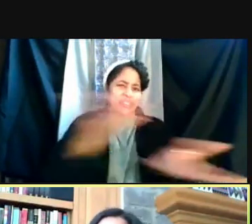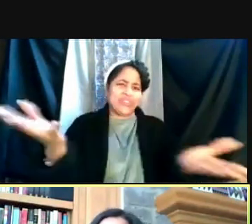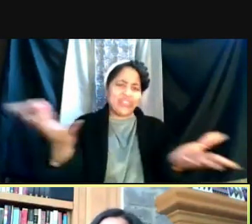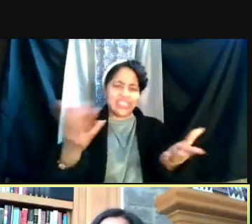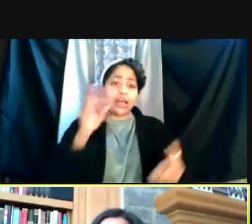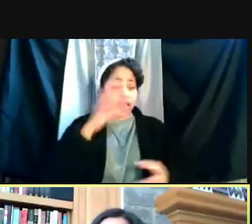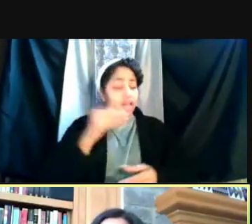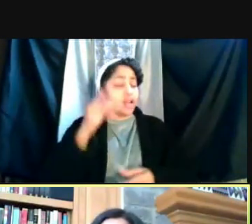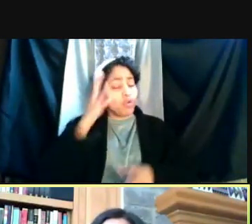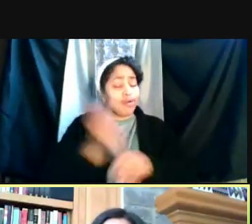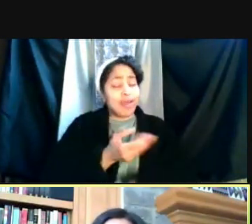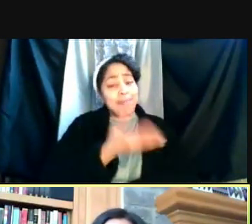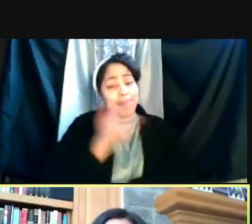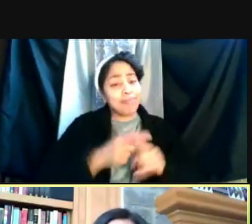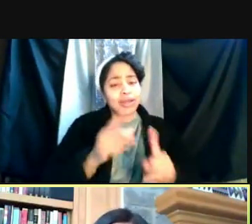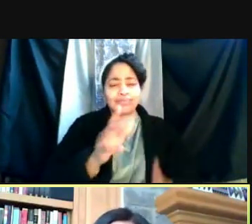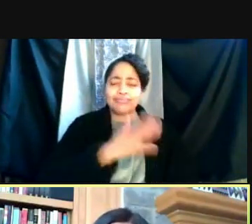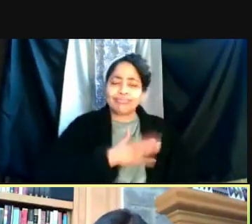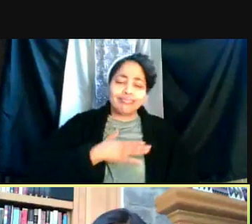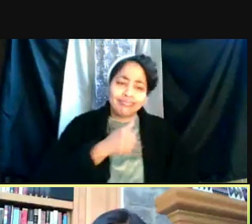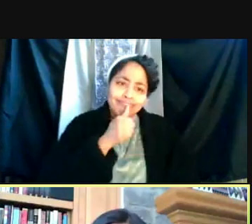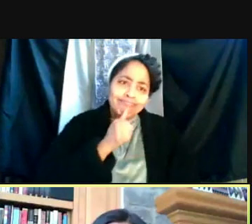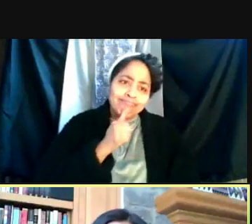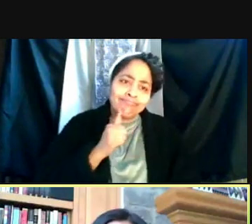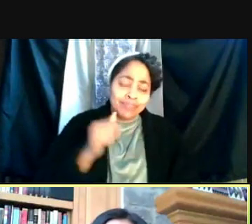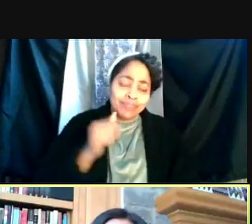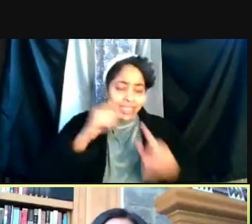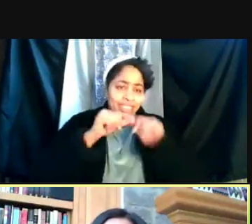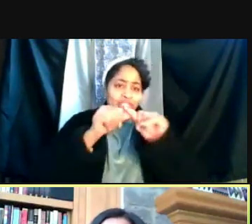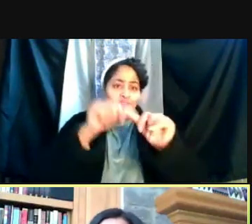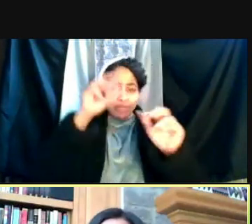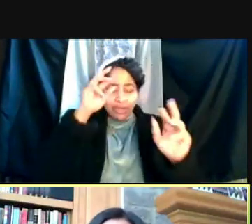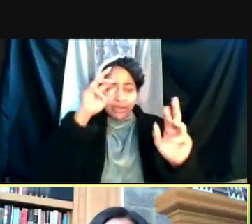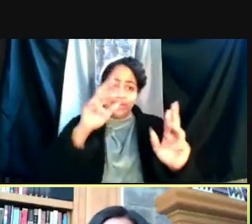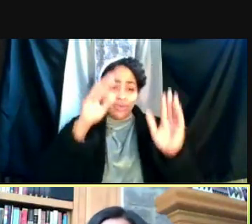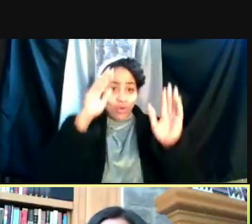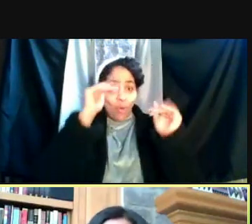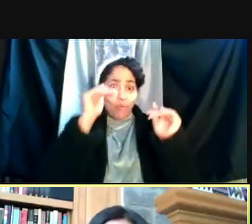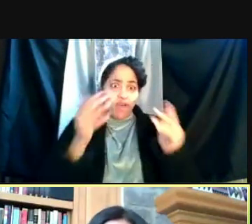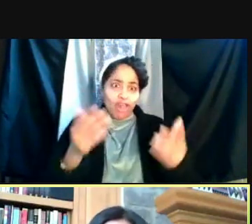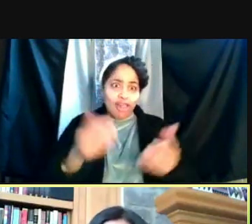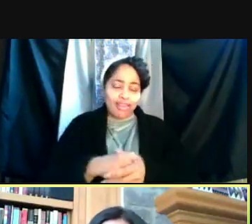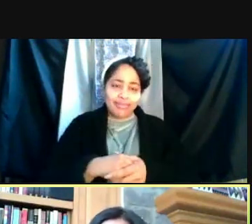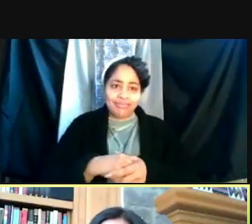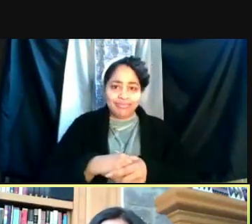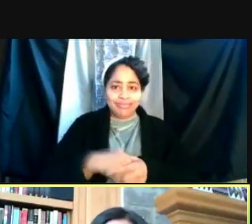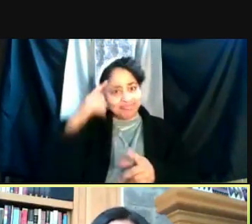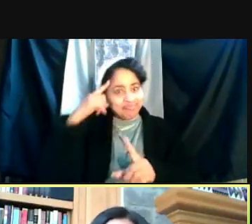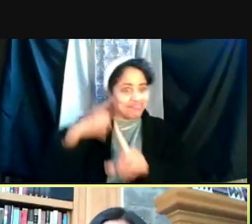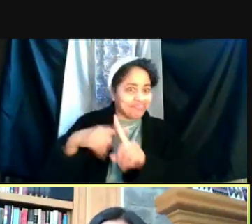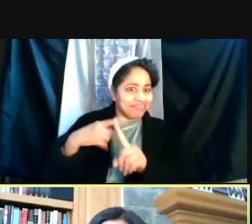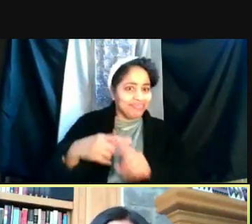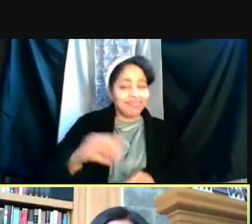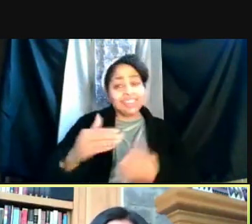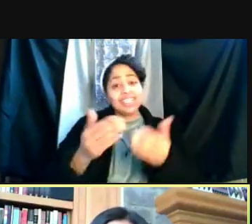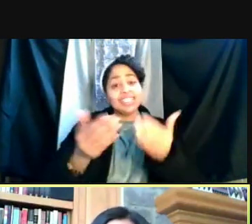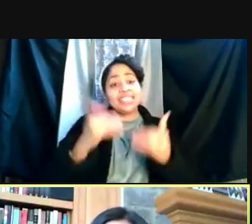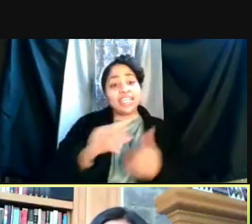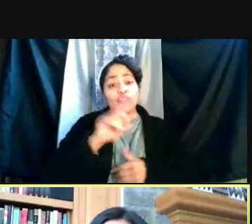but hang on and be hopeful. The next question I'm actually gonna give to Dr. Ernst